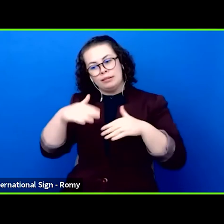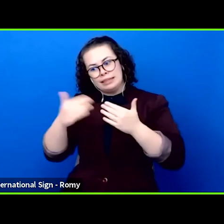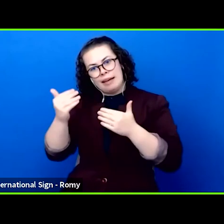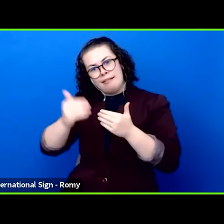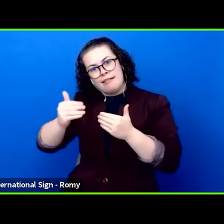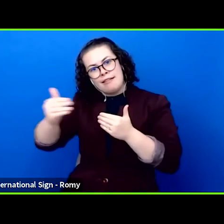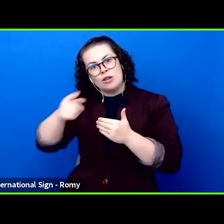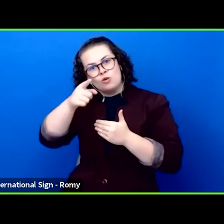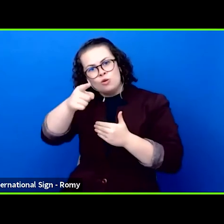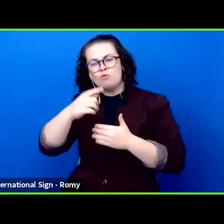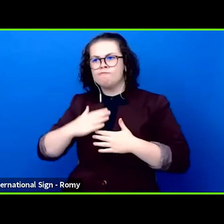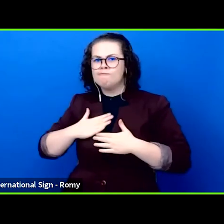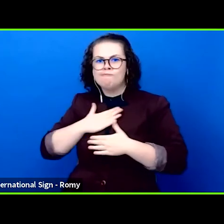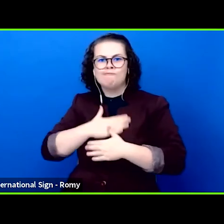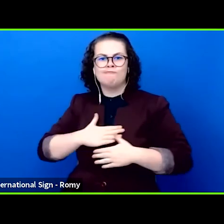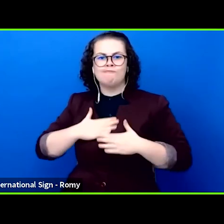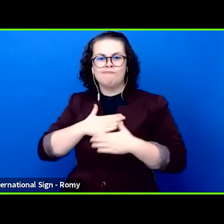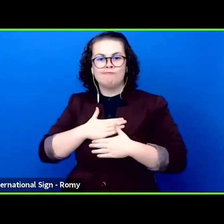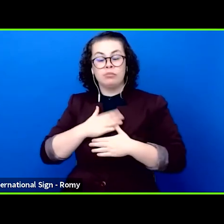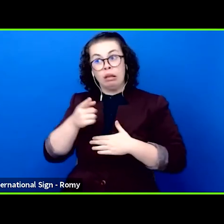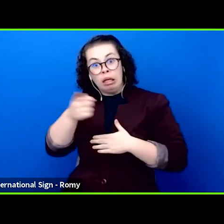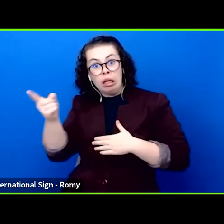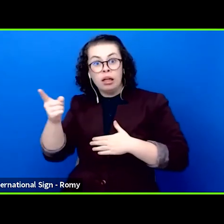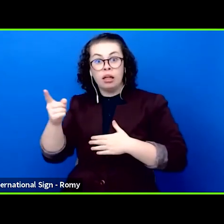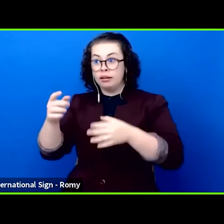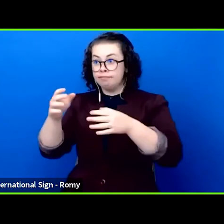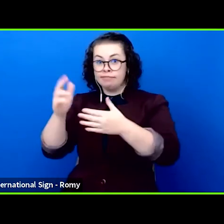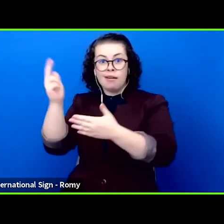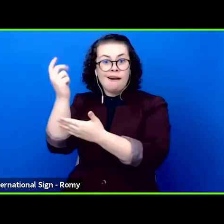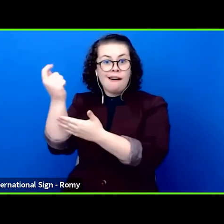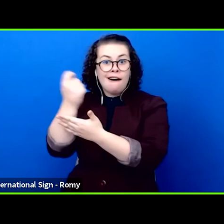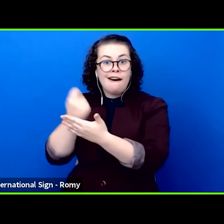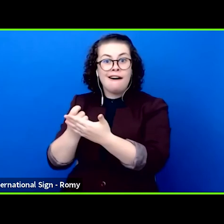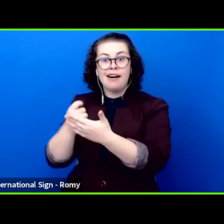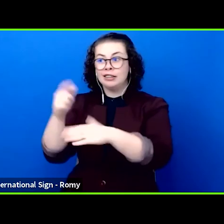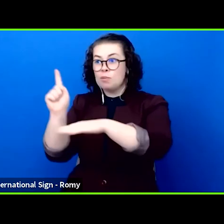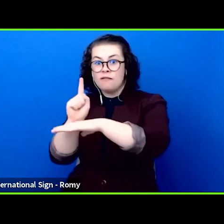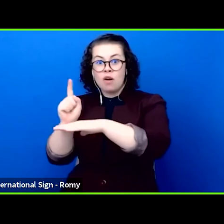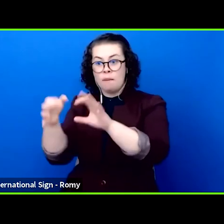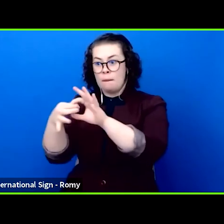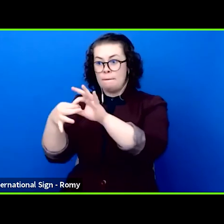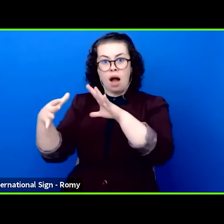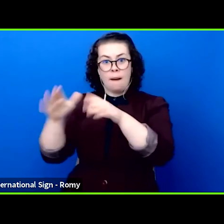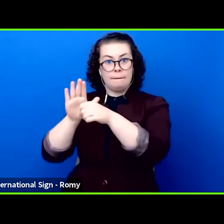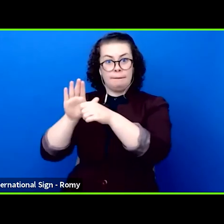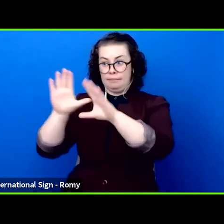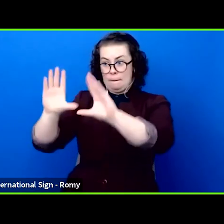these abilities and talents we will not be able to meet the challenges of the coming period